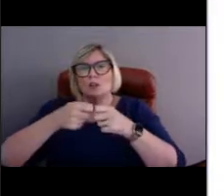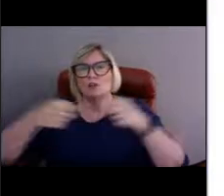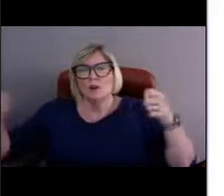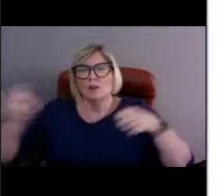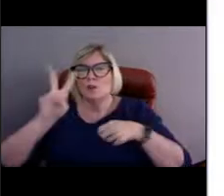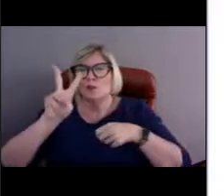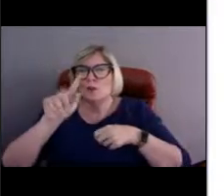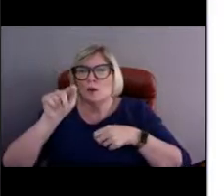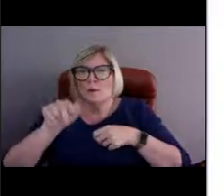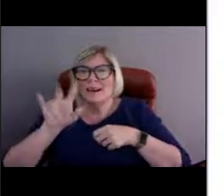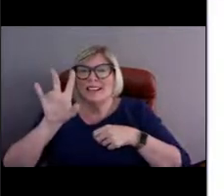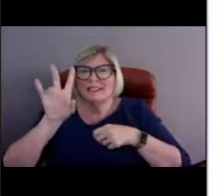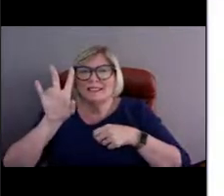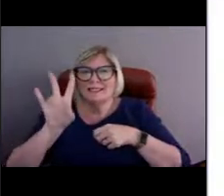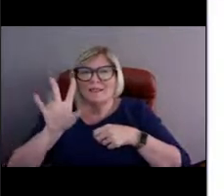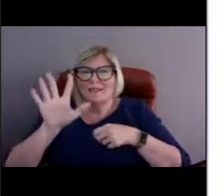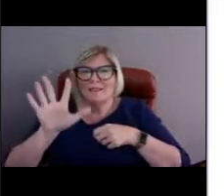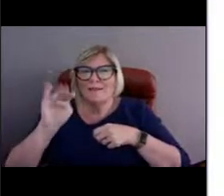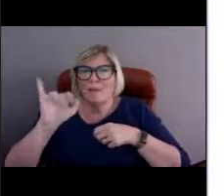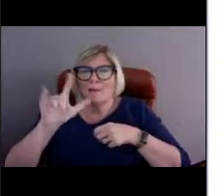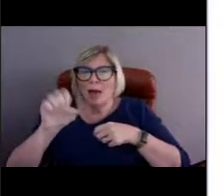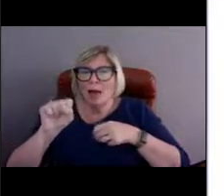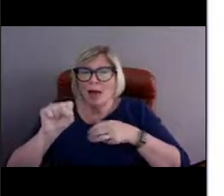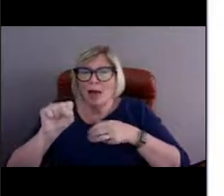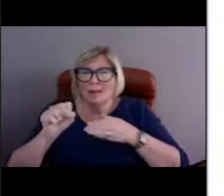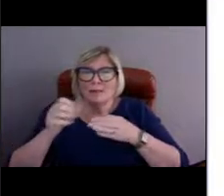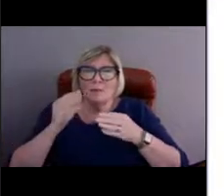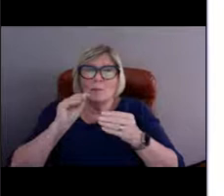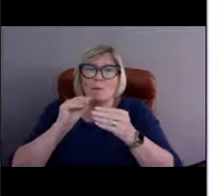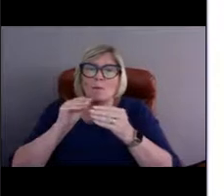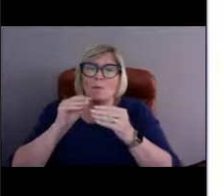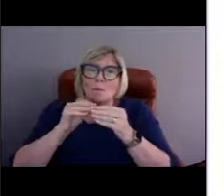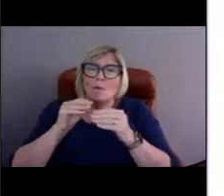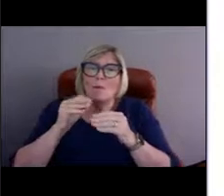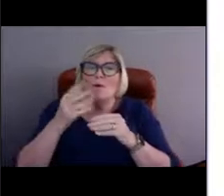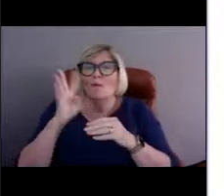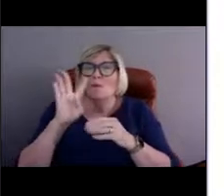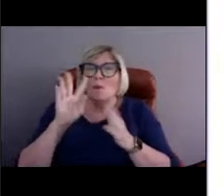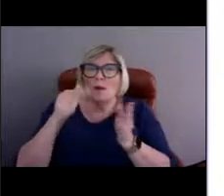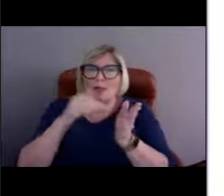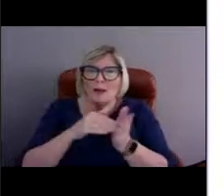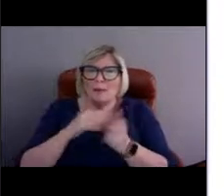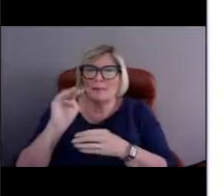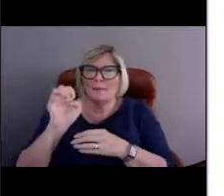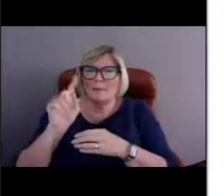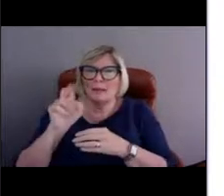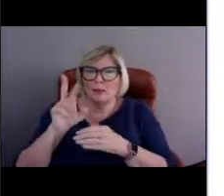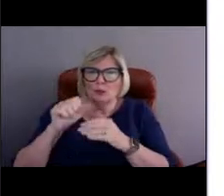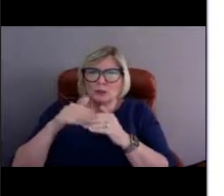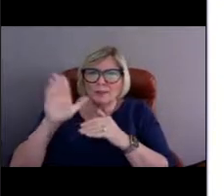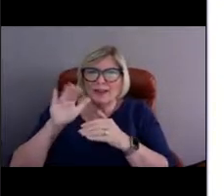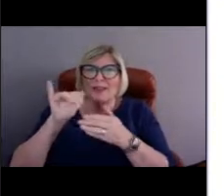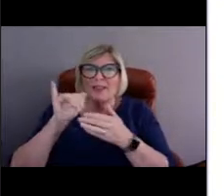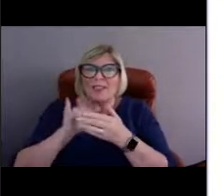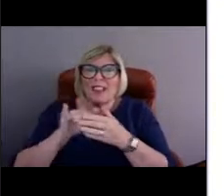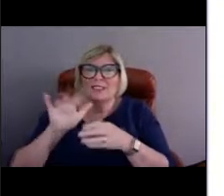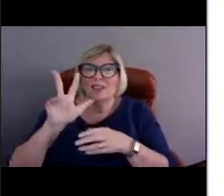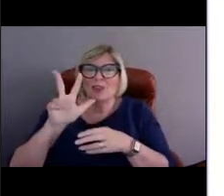So it's just over two and a half miles or just over 4,000 meters. That is the length of 38 soccer fields.